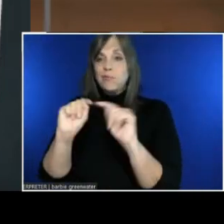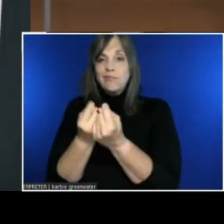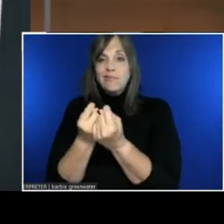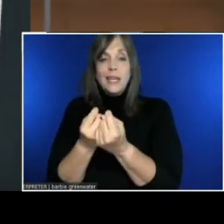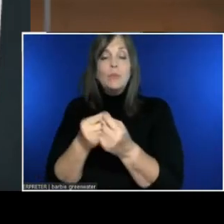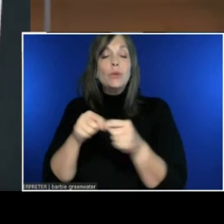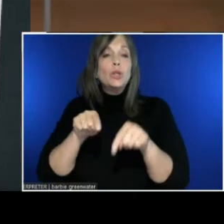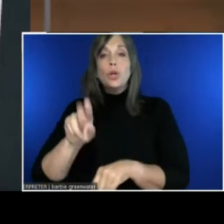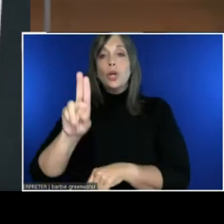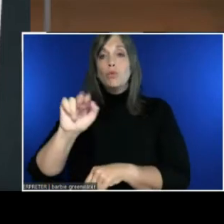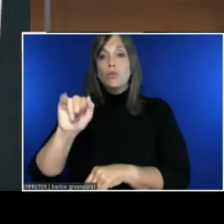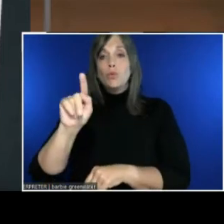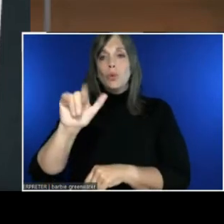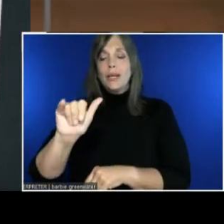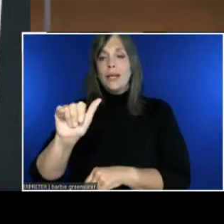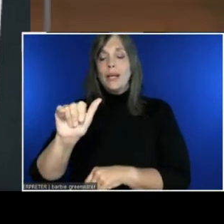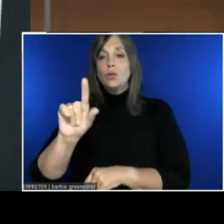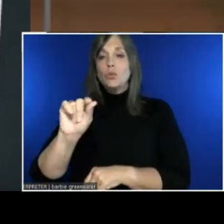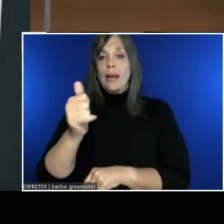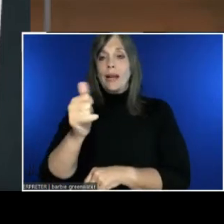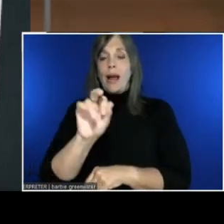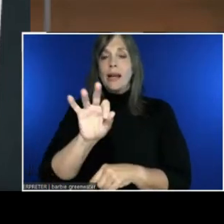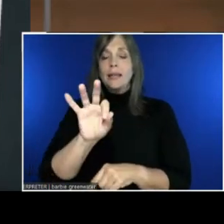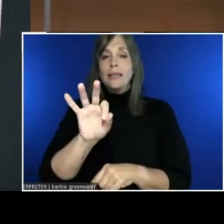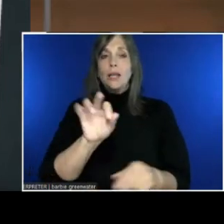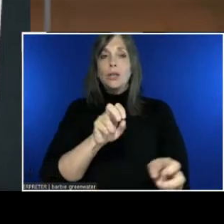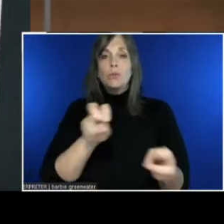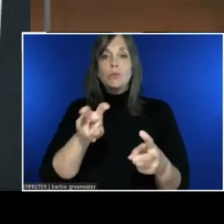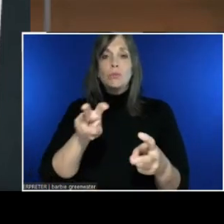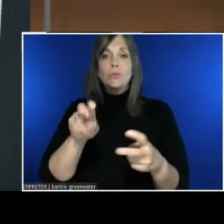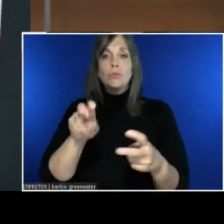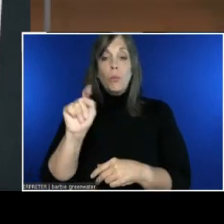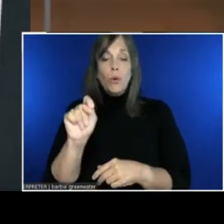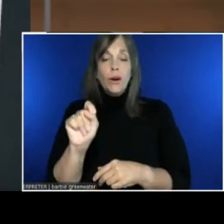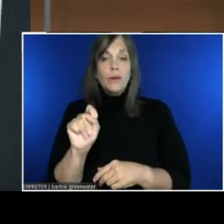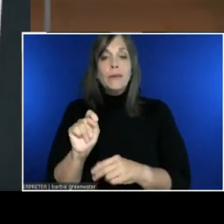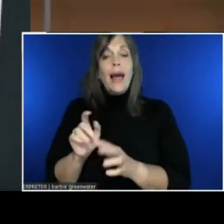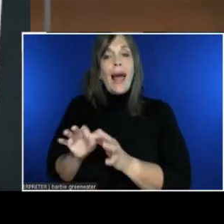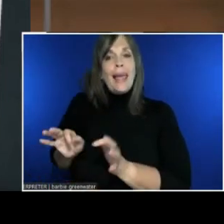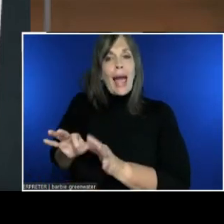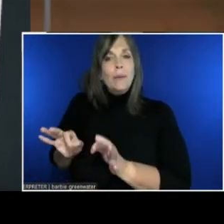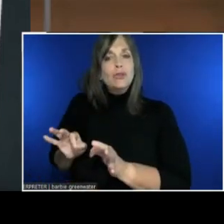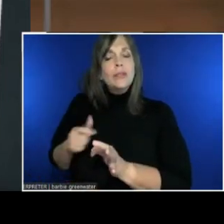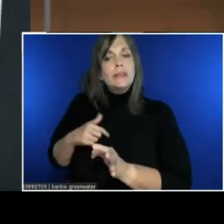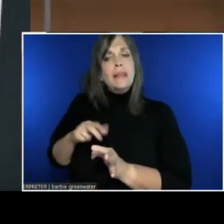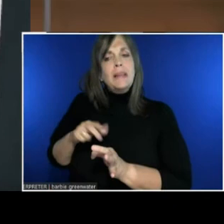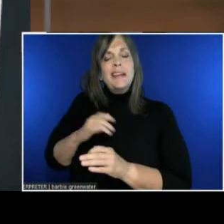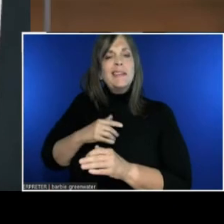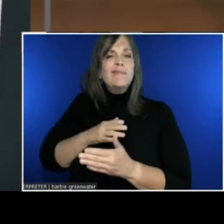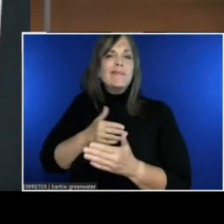port, I did captions as a bit of a side project. We'll talk more about captions in just a second.